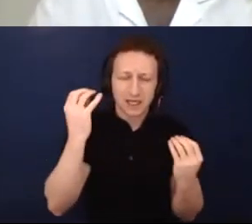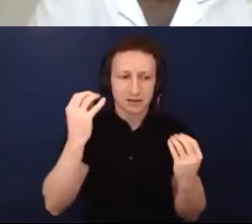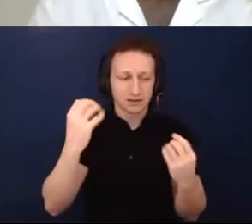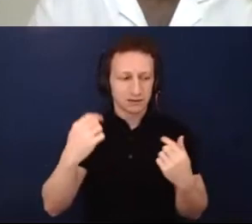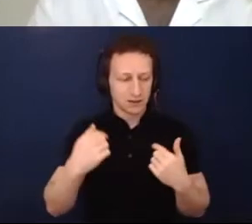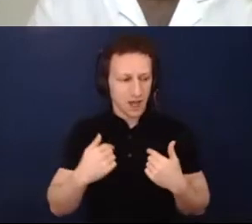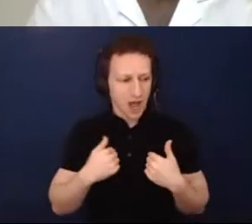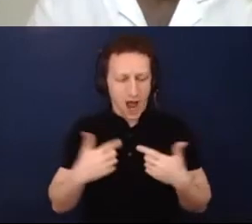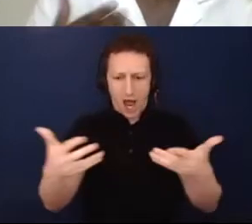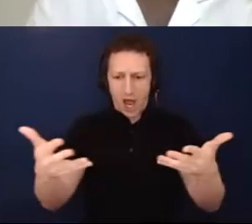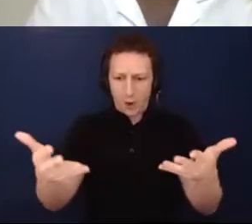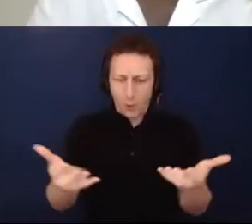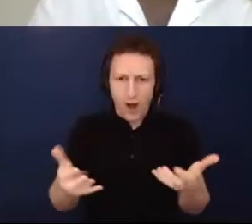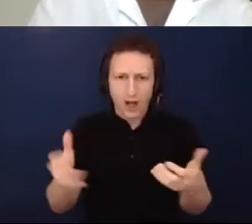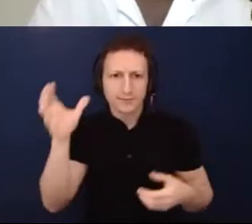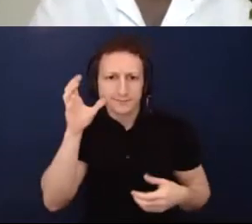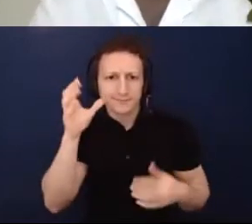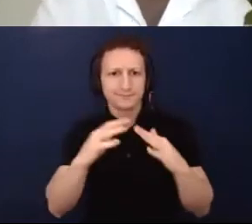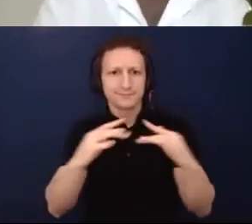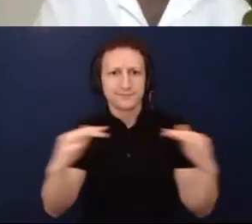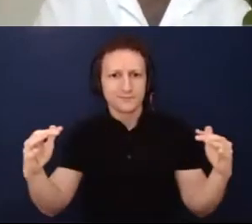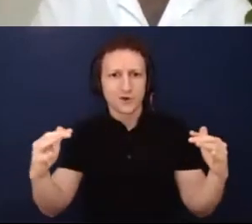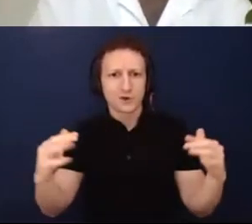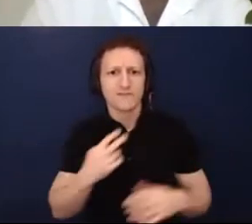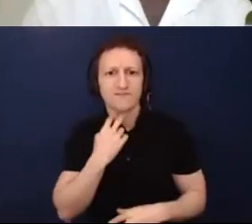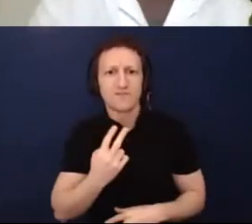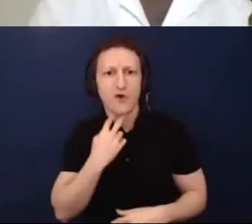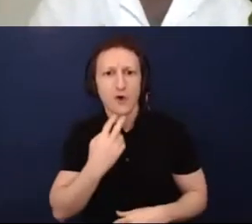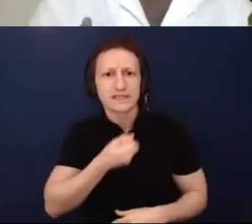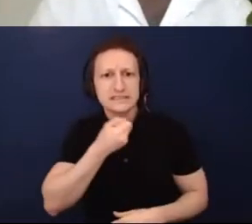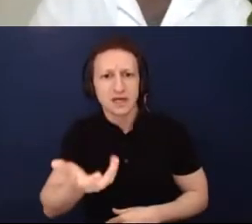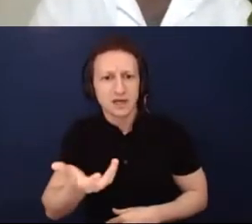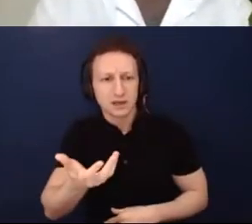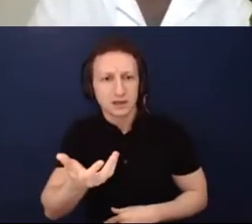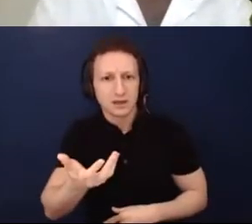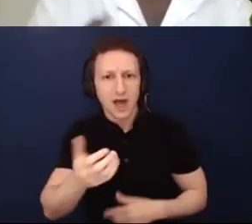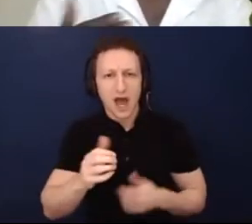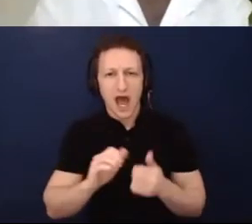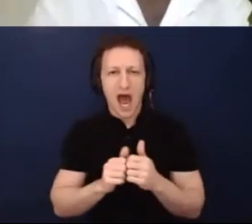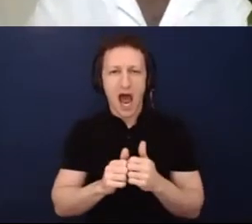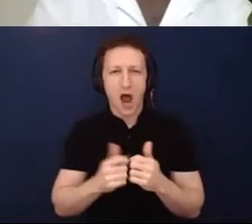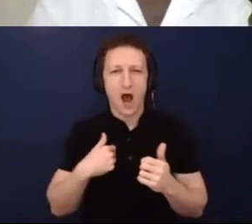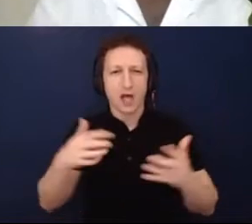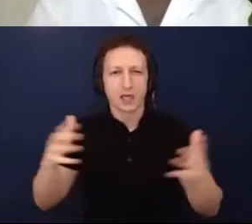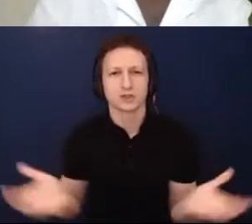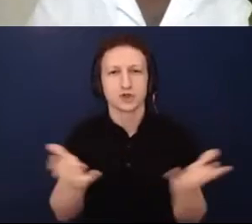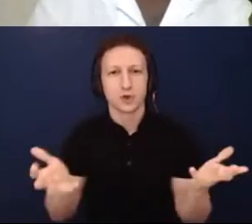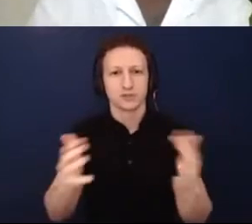hides behind a charitable exterior and then therefore isn't up for